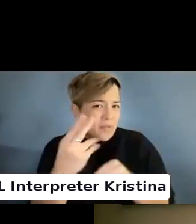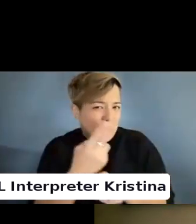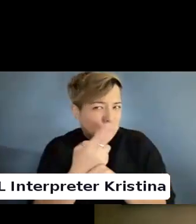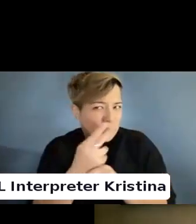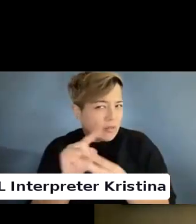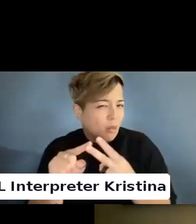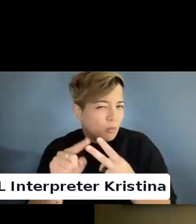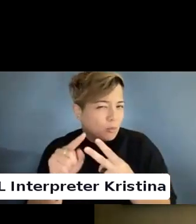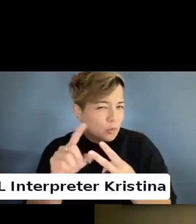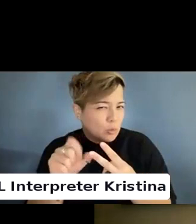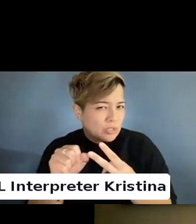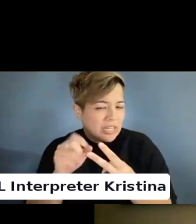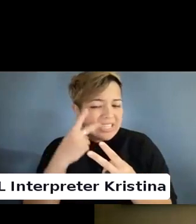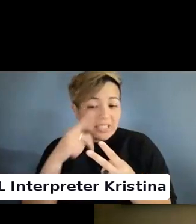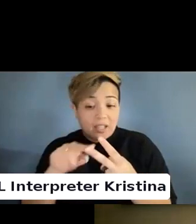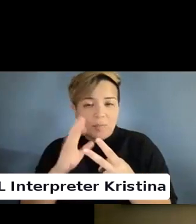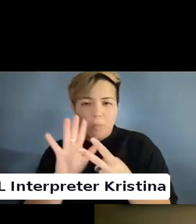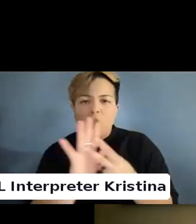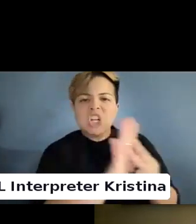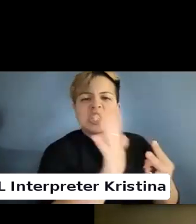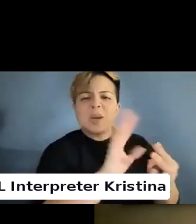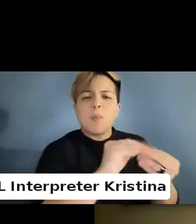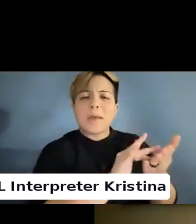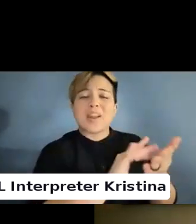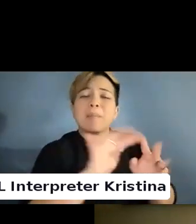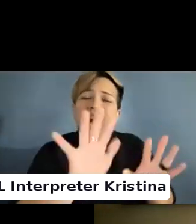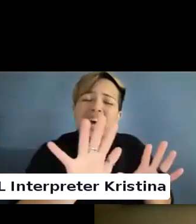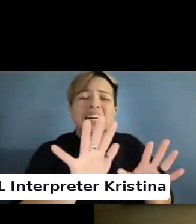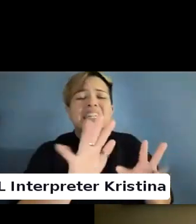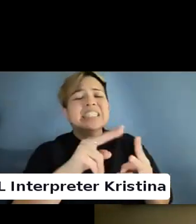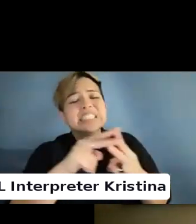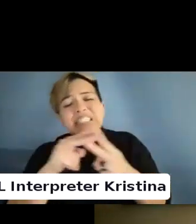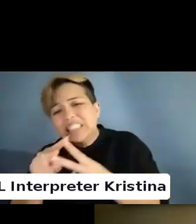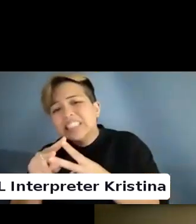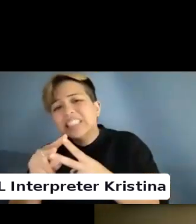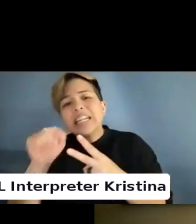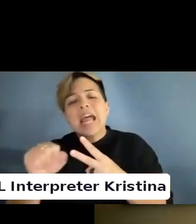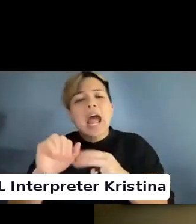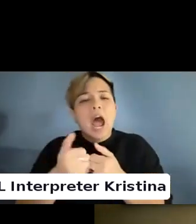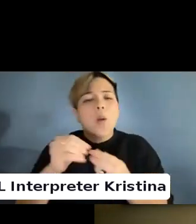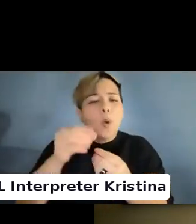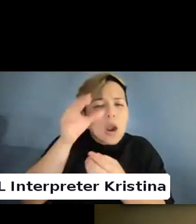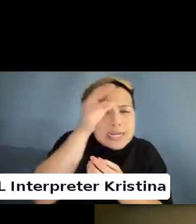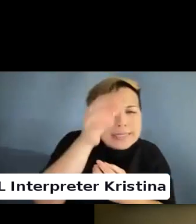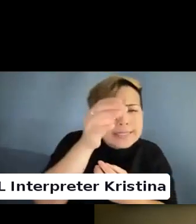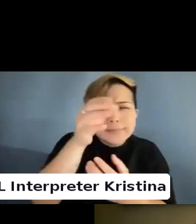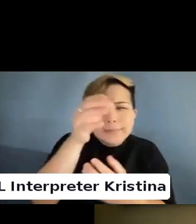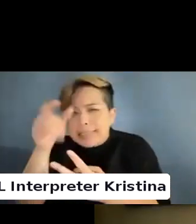A being pushed into the medical realm but I also think those tools. There is a way to conceptualize them through a sort of social model.